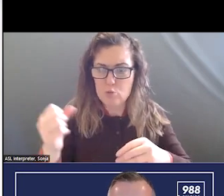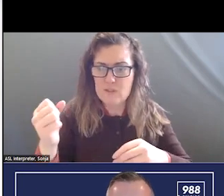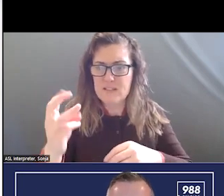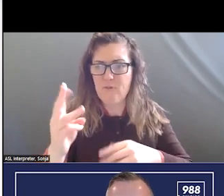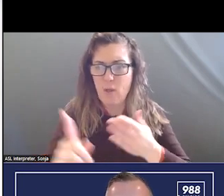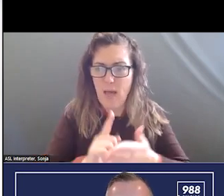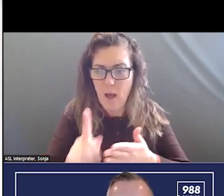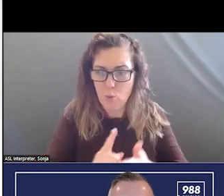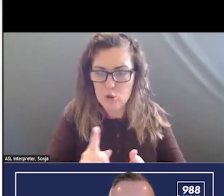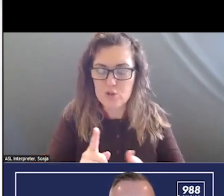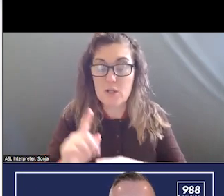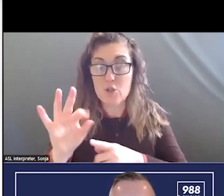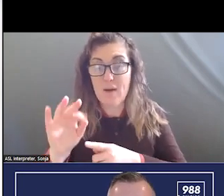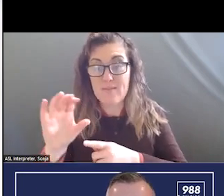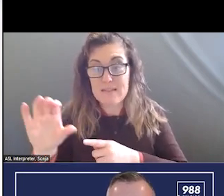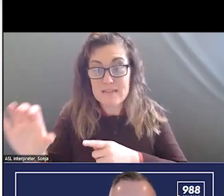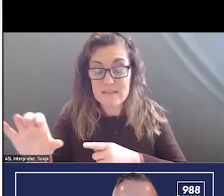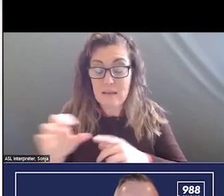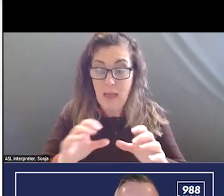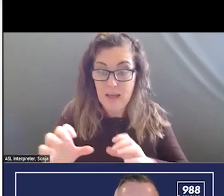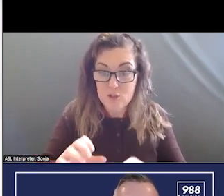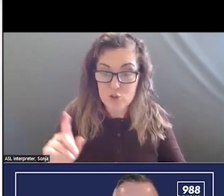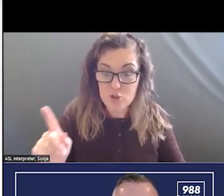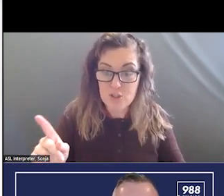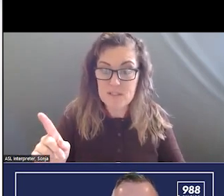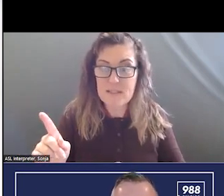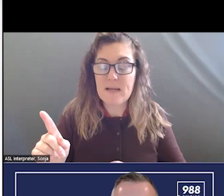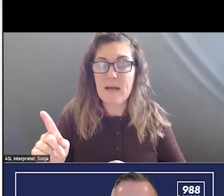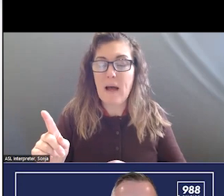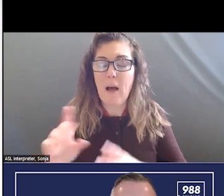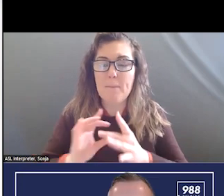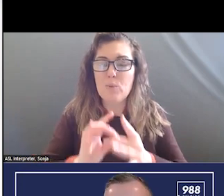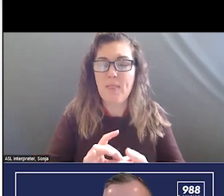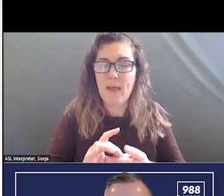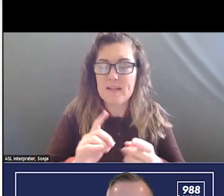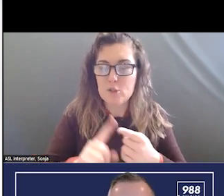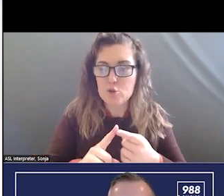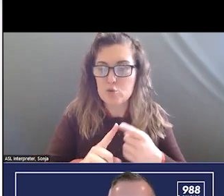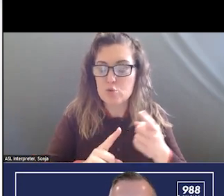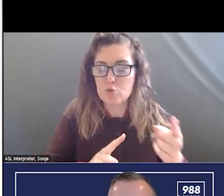PART OF THE FCC ACTION IS RELATED TO WHAT EXISTS FOR THE 911